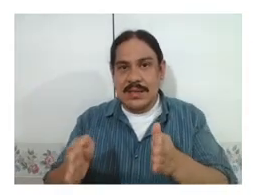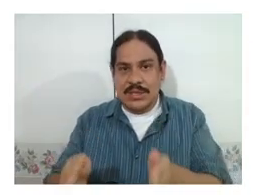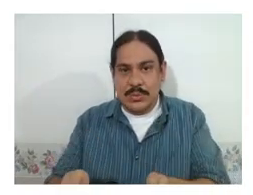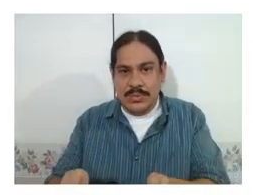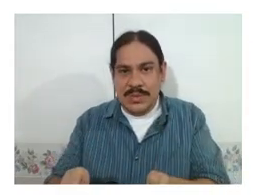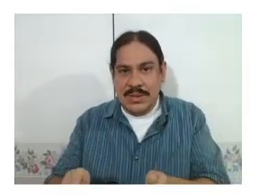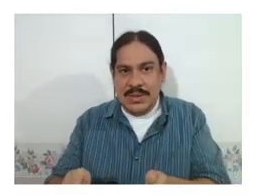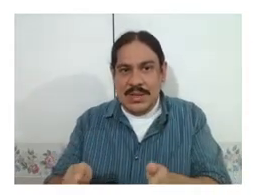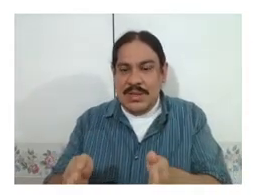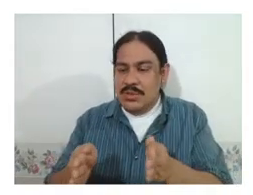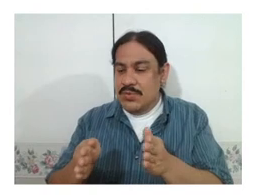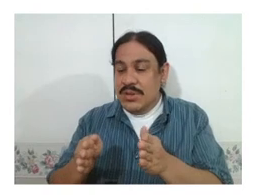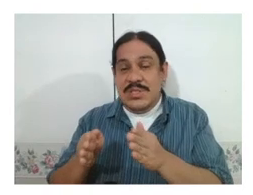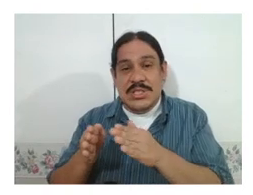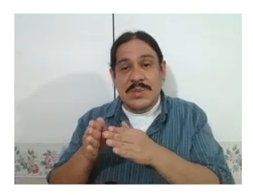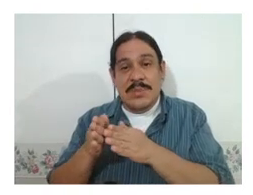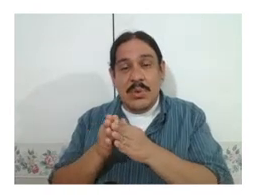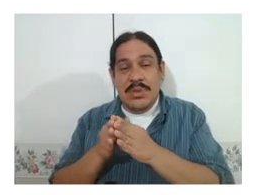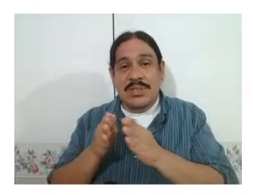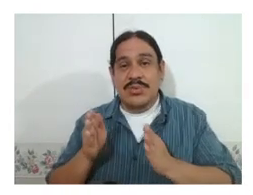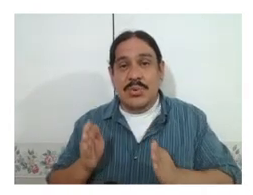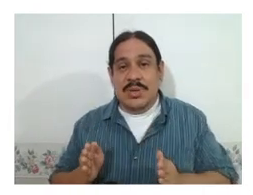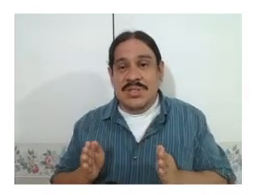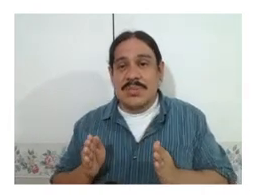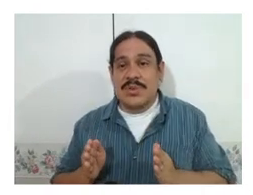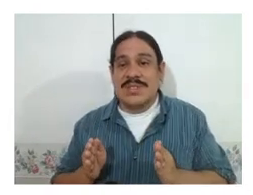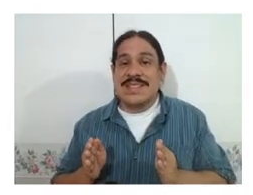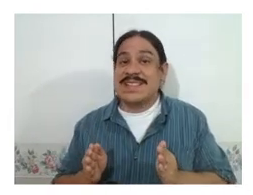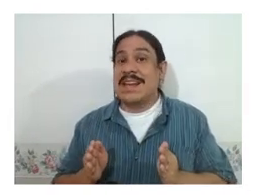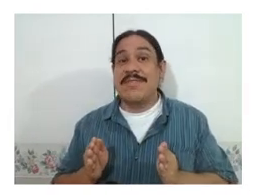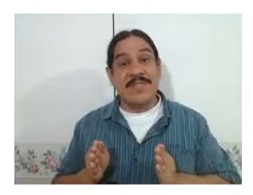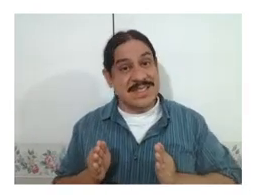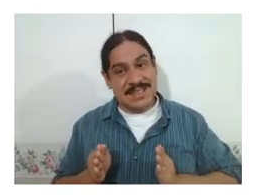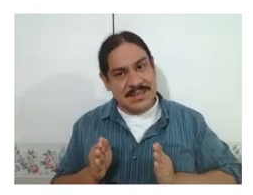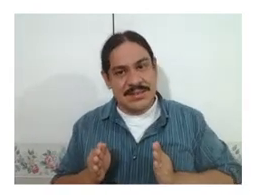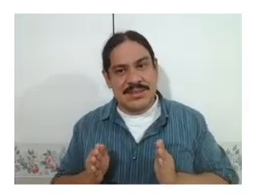you'. your fingers need to be pointed towards the person that's getting